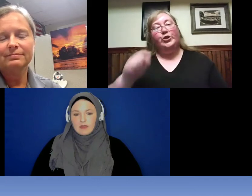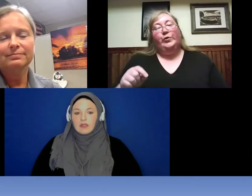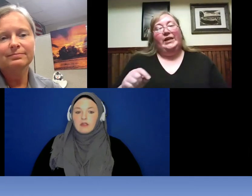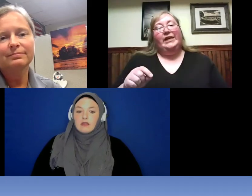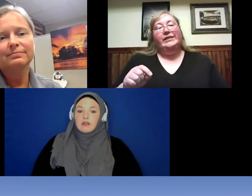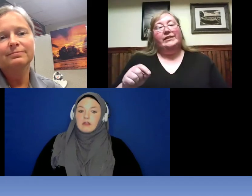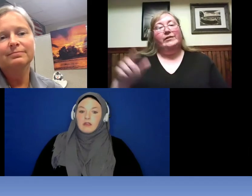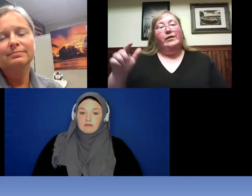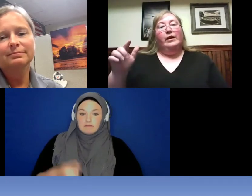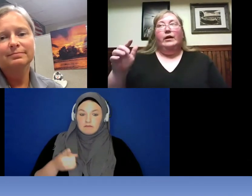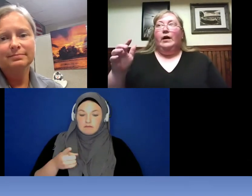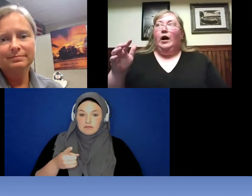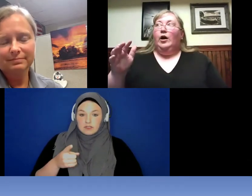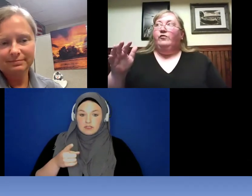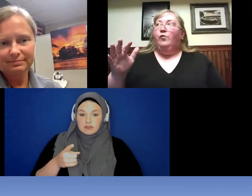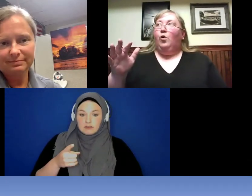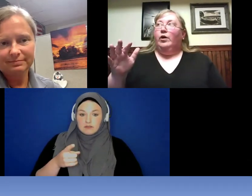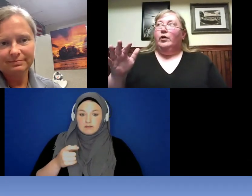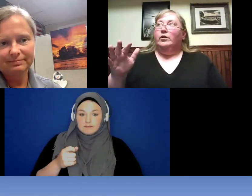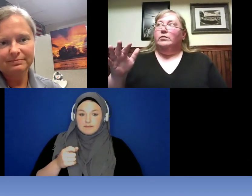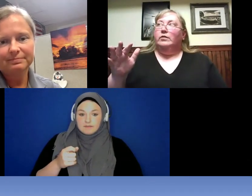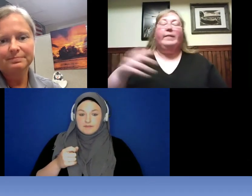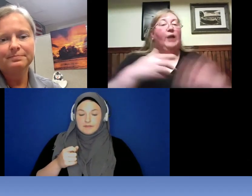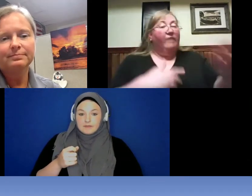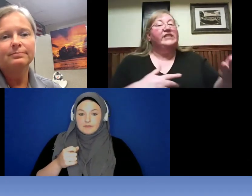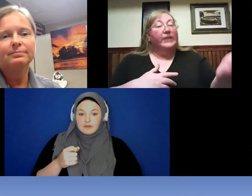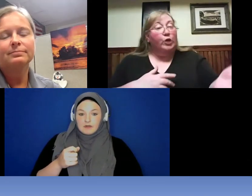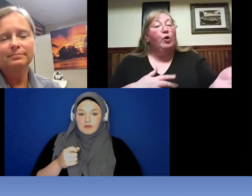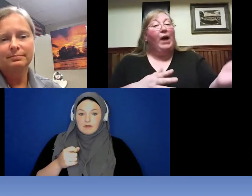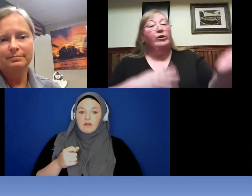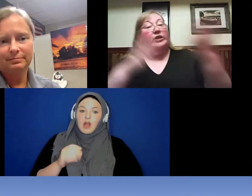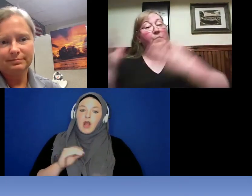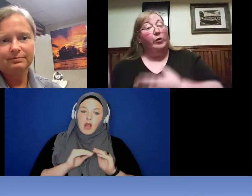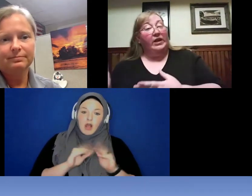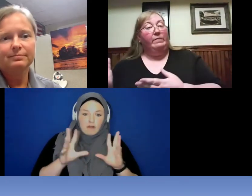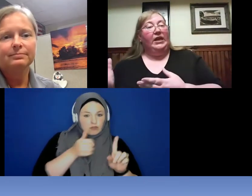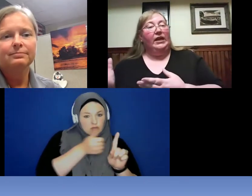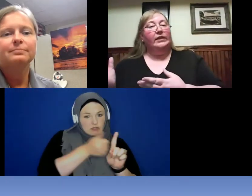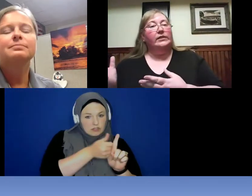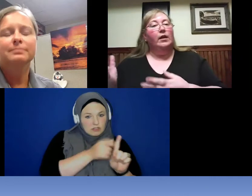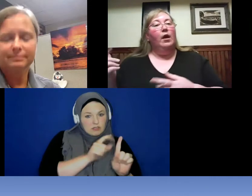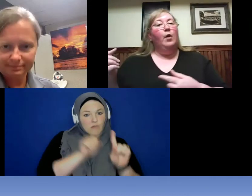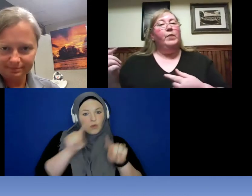Are there opportunities for -- I mean obviously you go out to community meetings but are